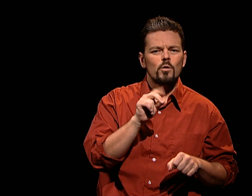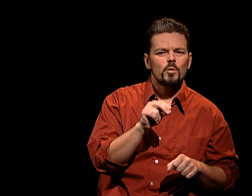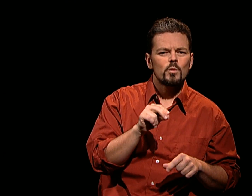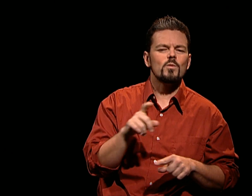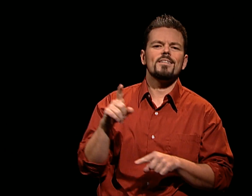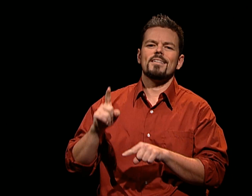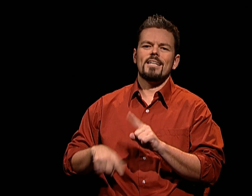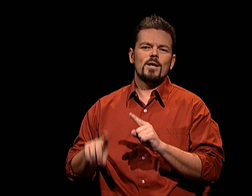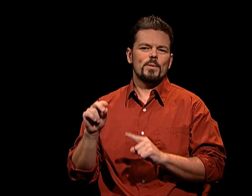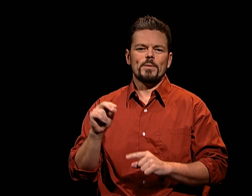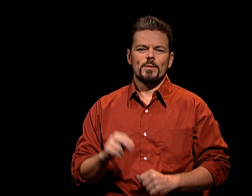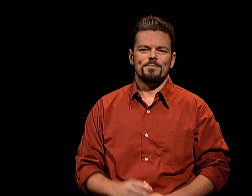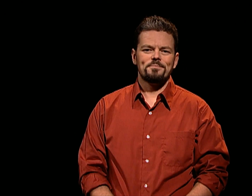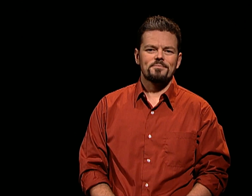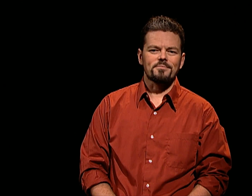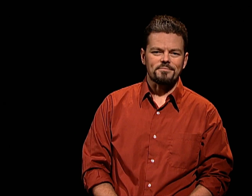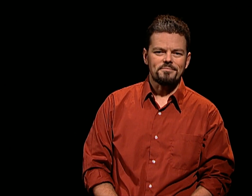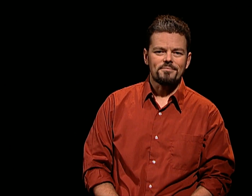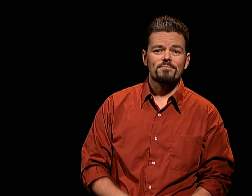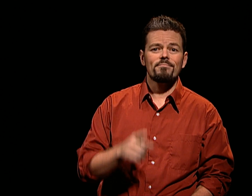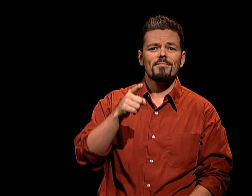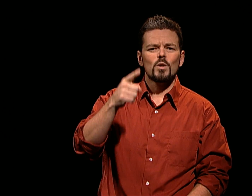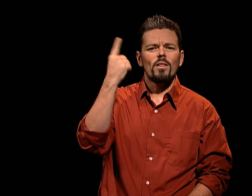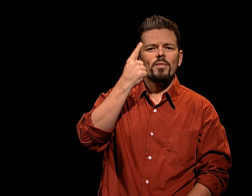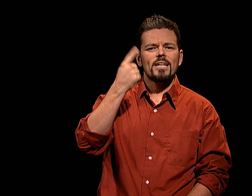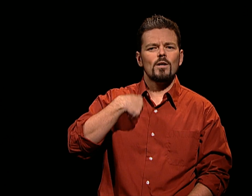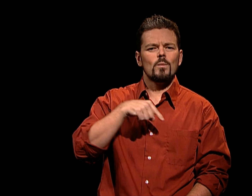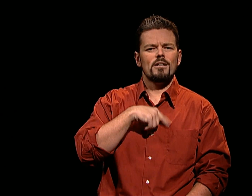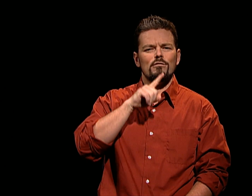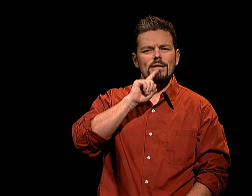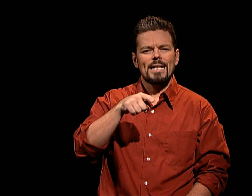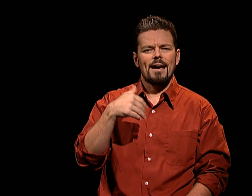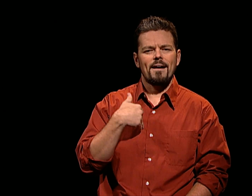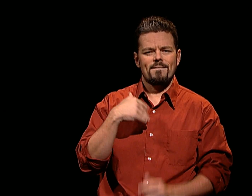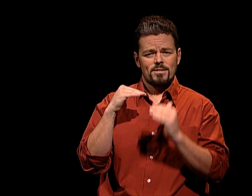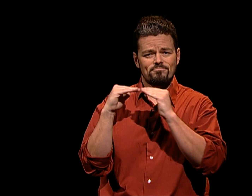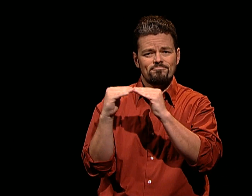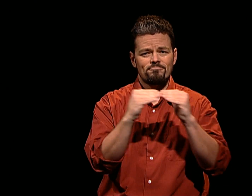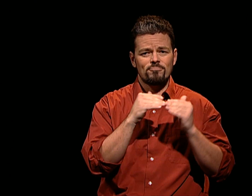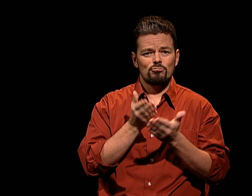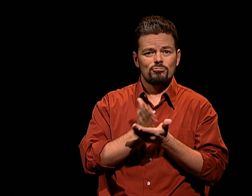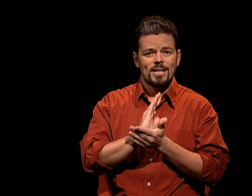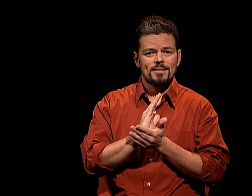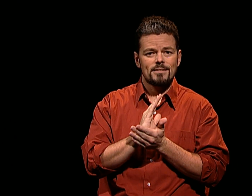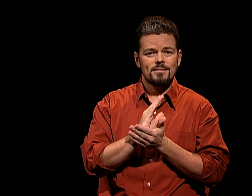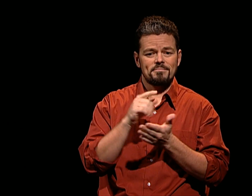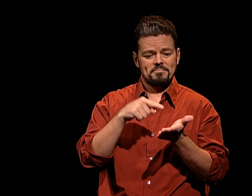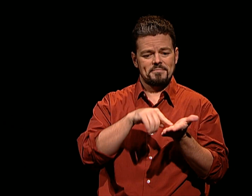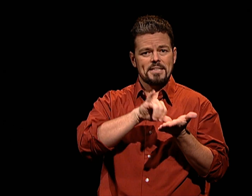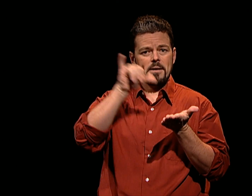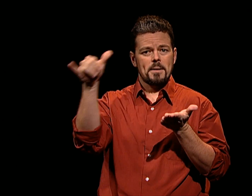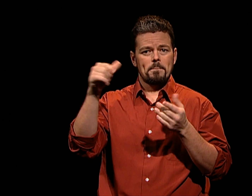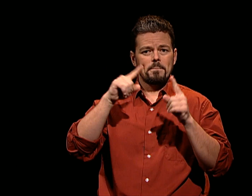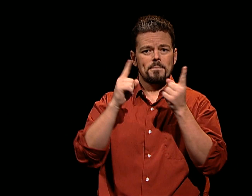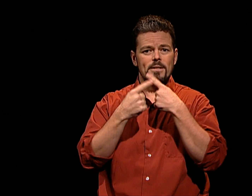WHAT ARE GOVERNMENT CAN AND SHOULDN'T DO? DO YOU THINK WE REALLY HAVE INALIENABLE RIGHTS